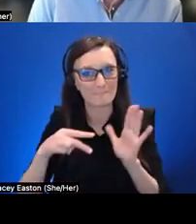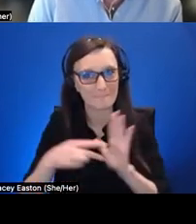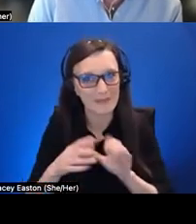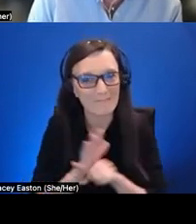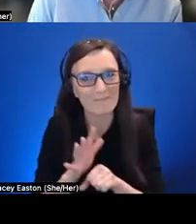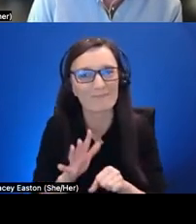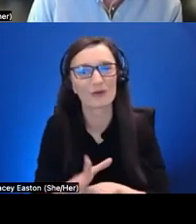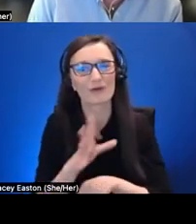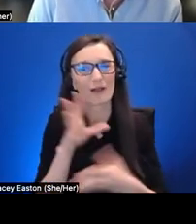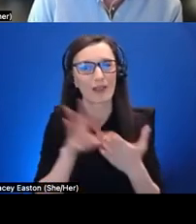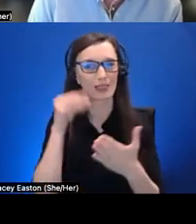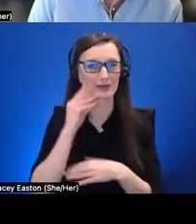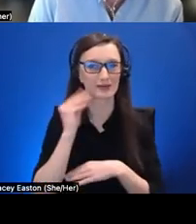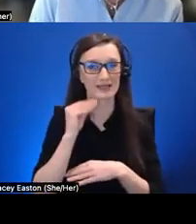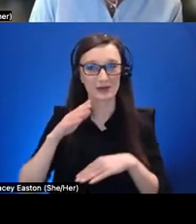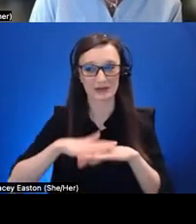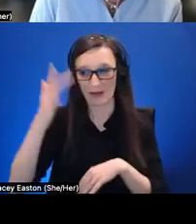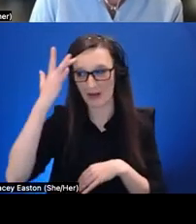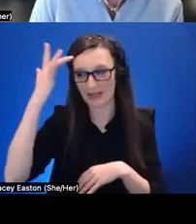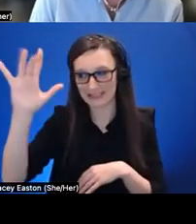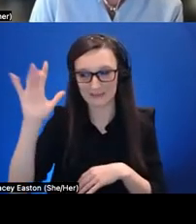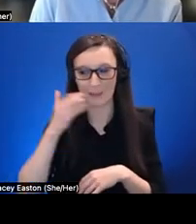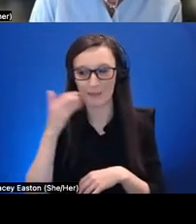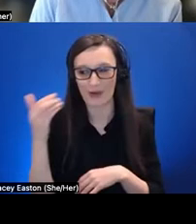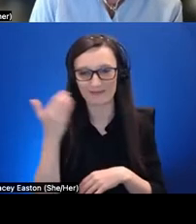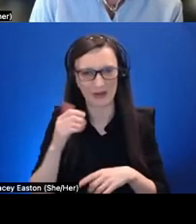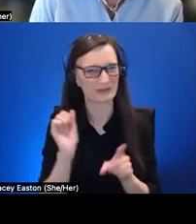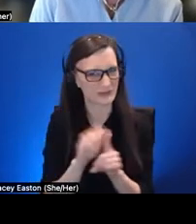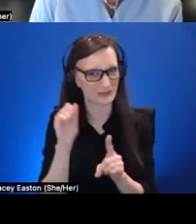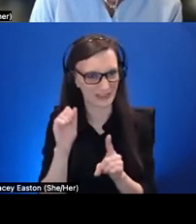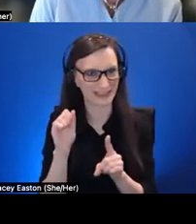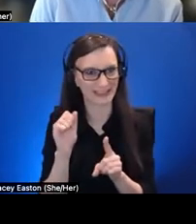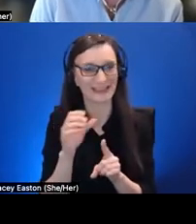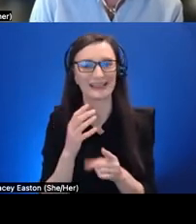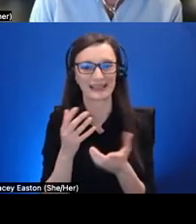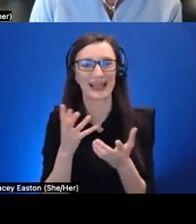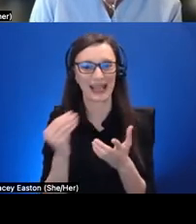tricky it's very small so if it's about to see things and maybe get a sentence for them i think